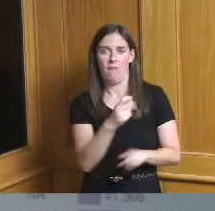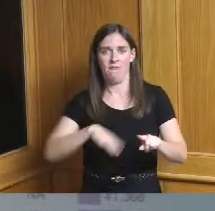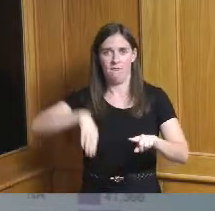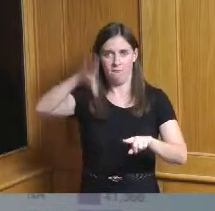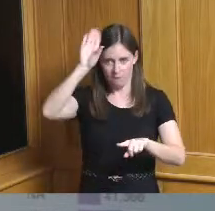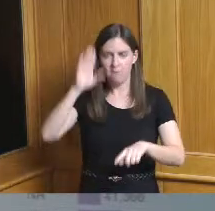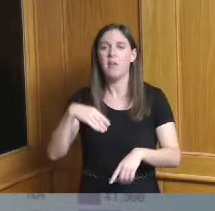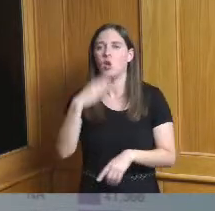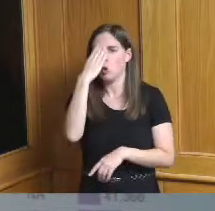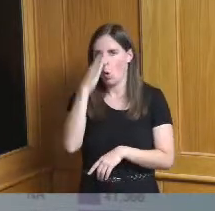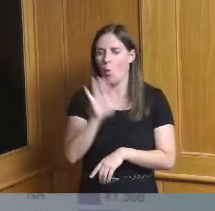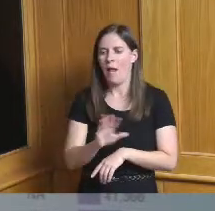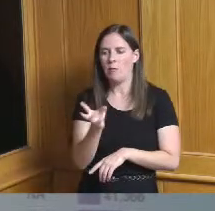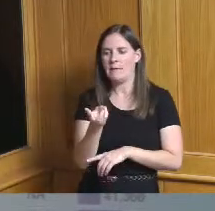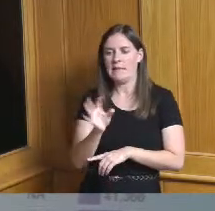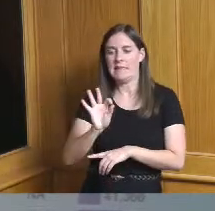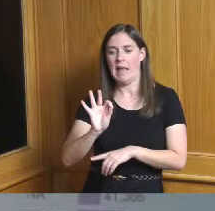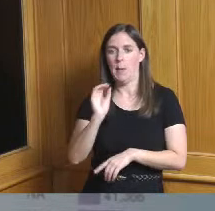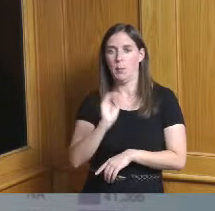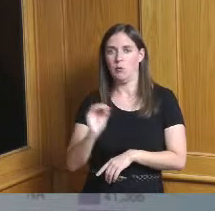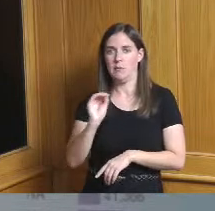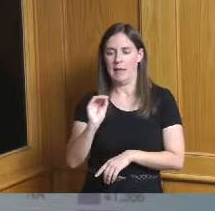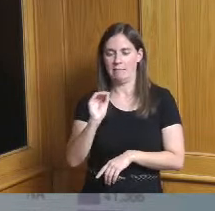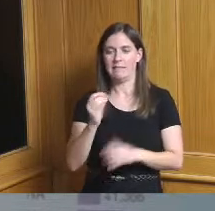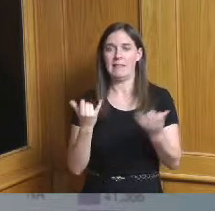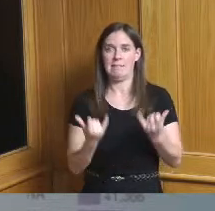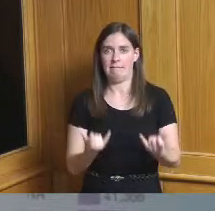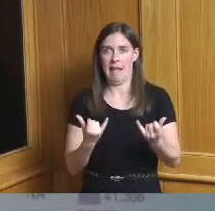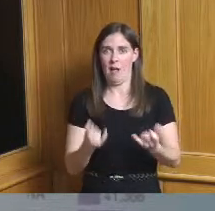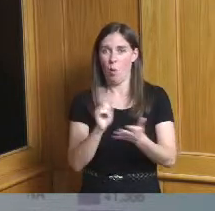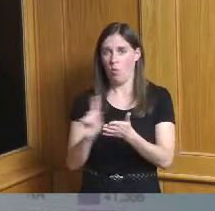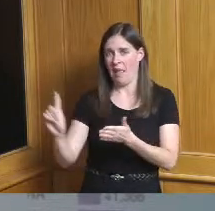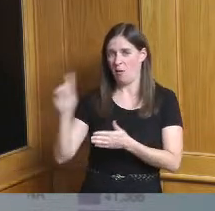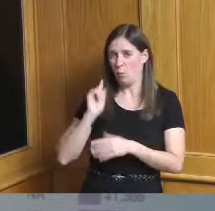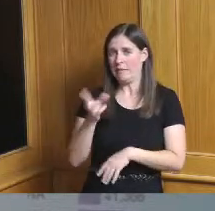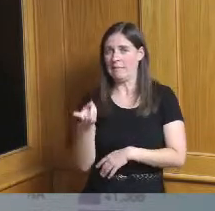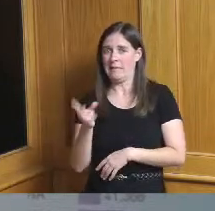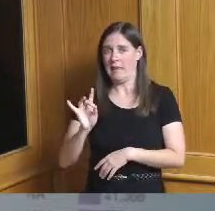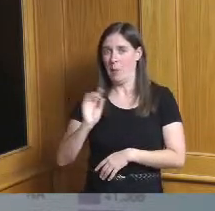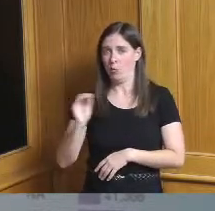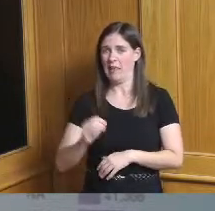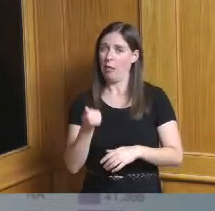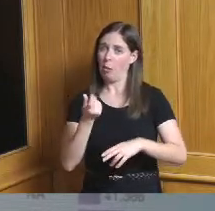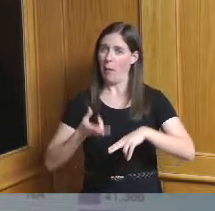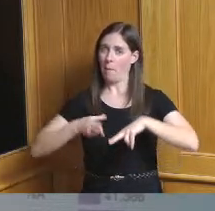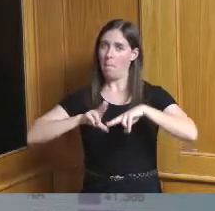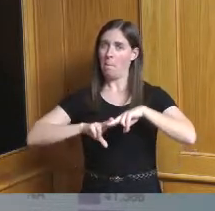at 69 percent today last week we were at 68 so that's good news and when you look at the total